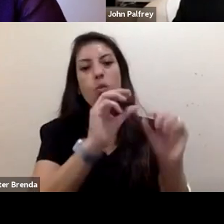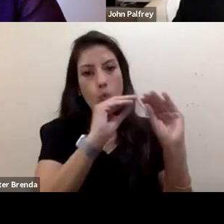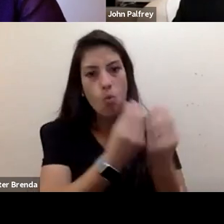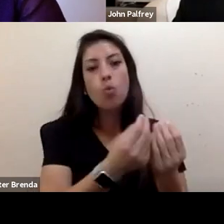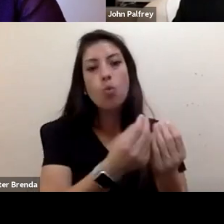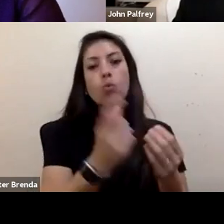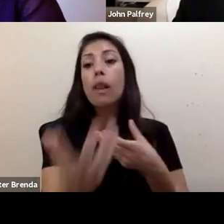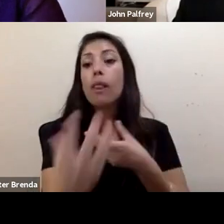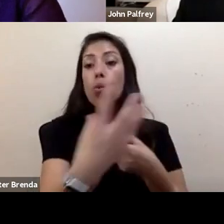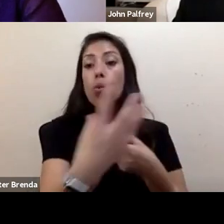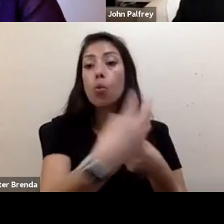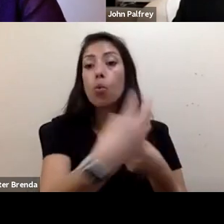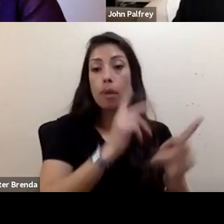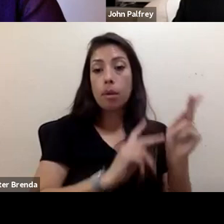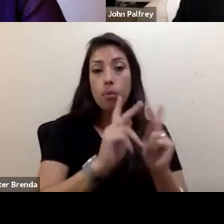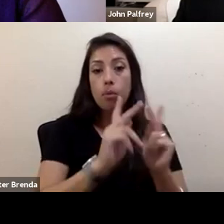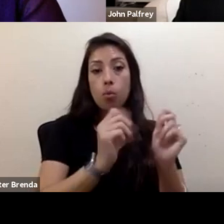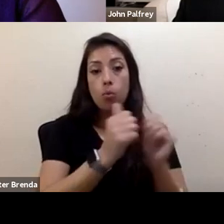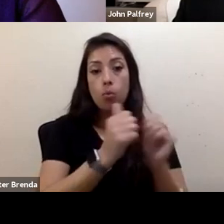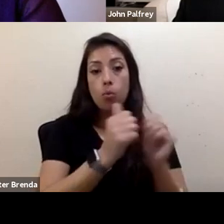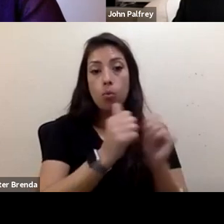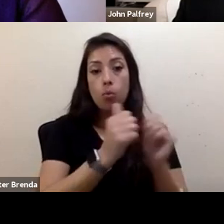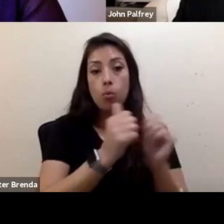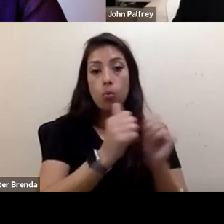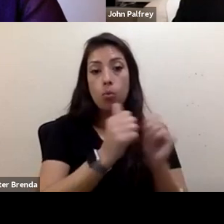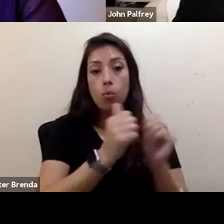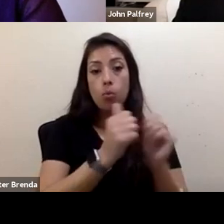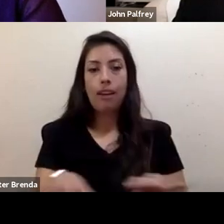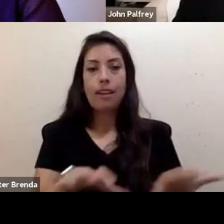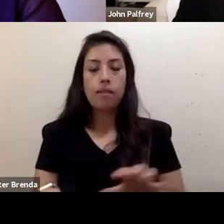in their activities. So since then, they have worked...